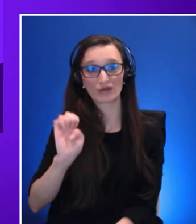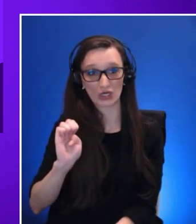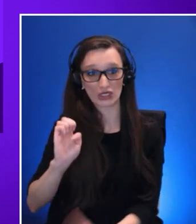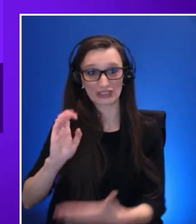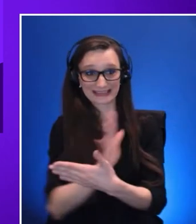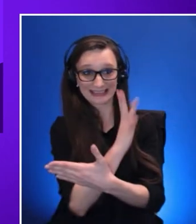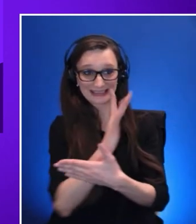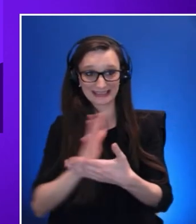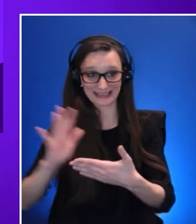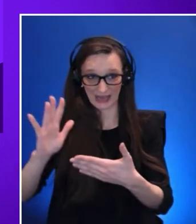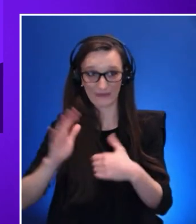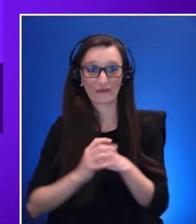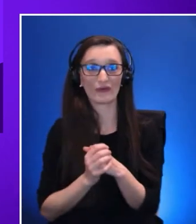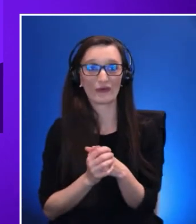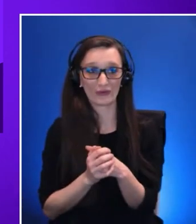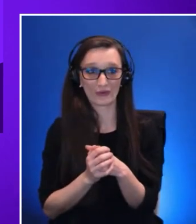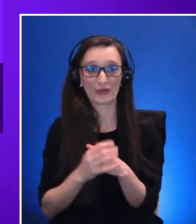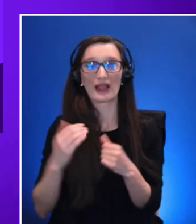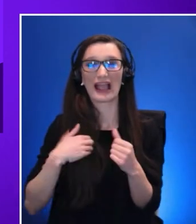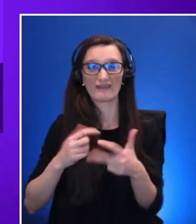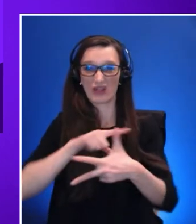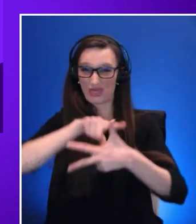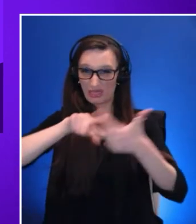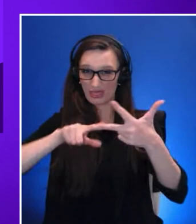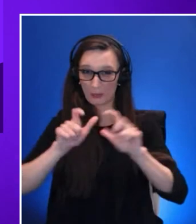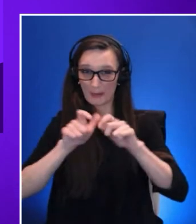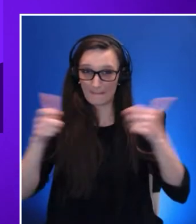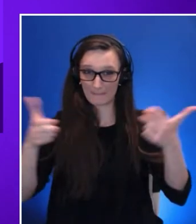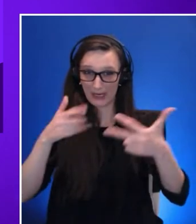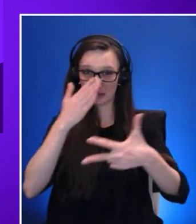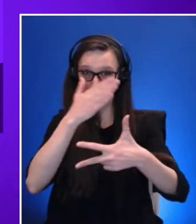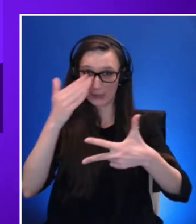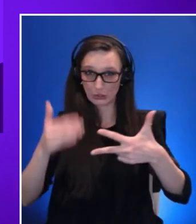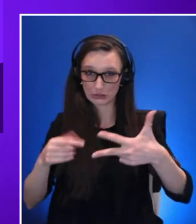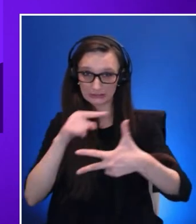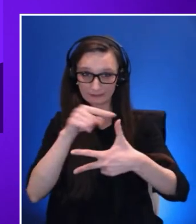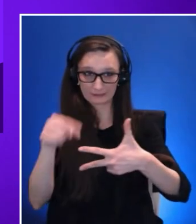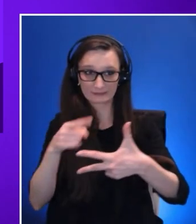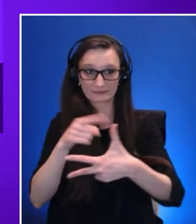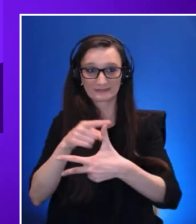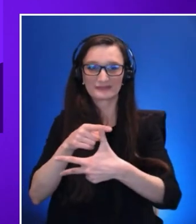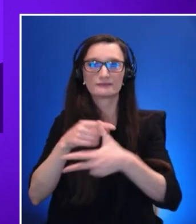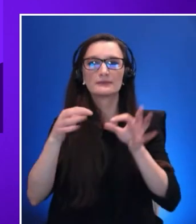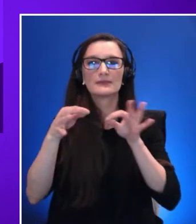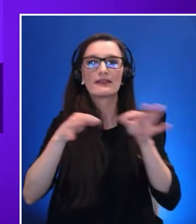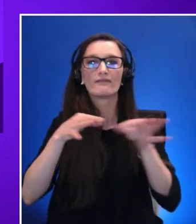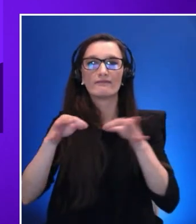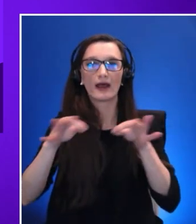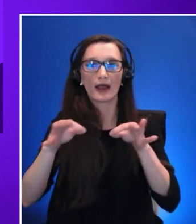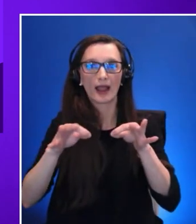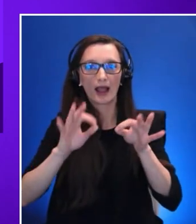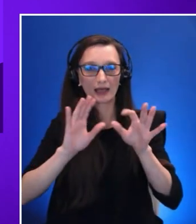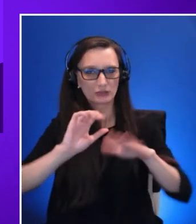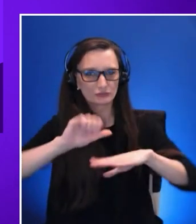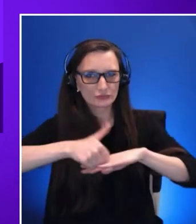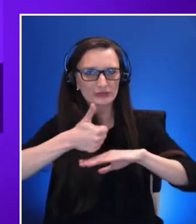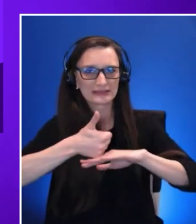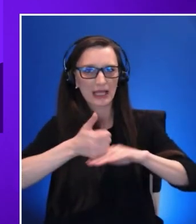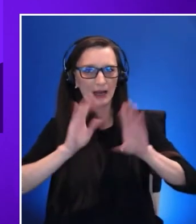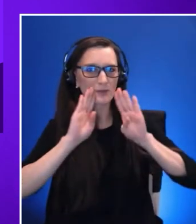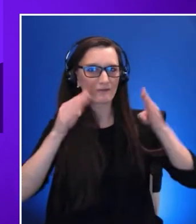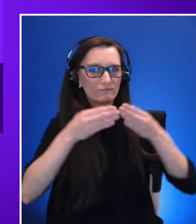three major components. First step define create focus areas of a scope to get us started with.